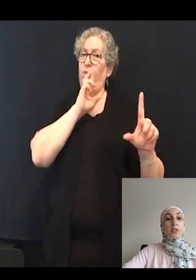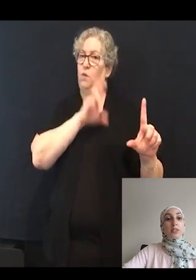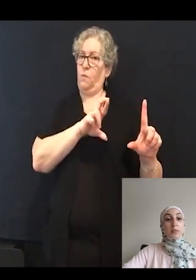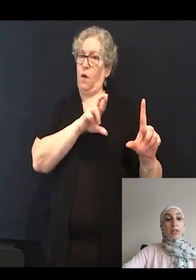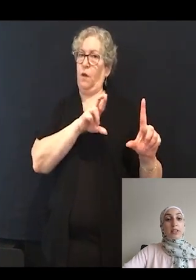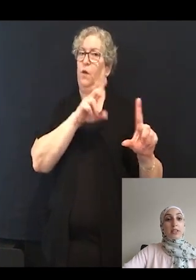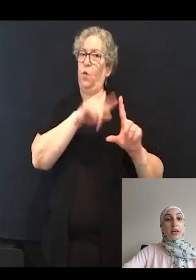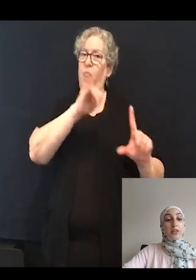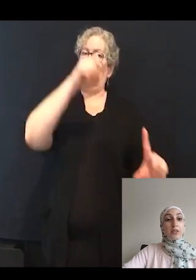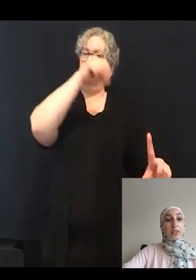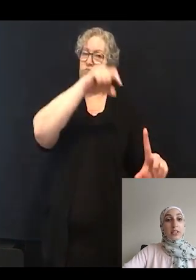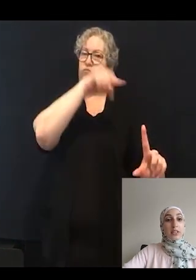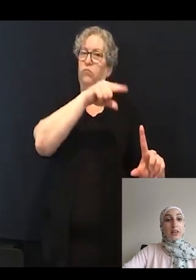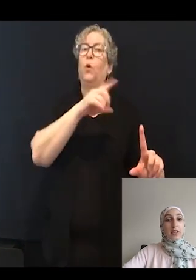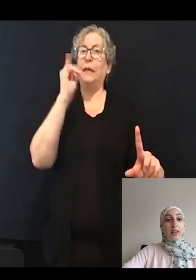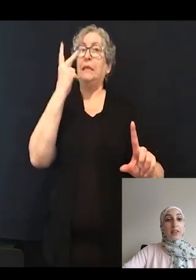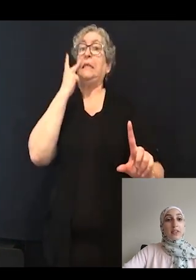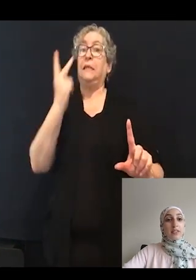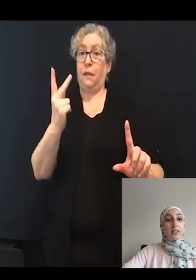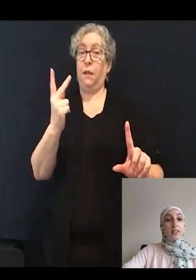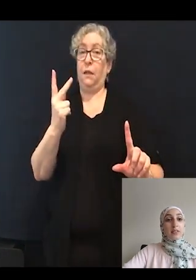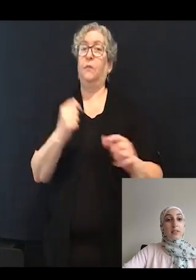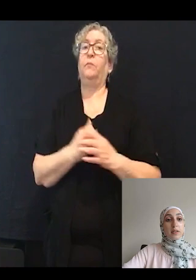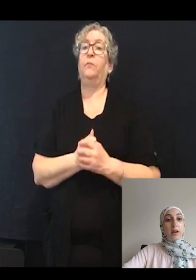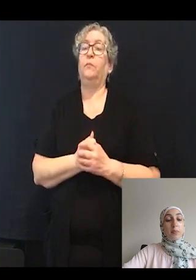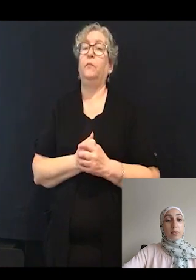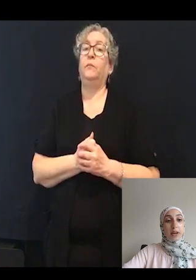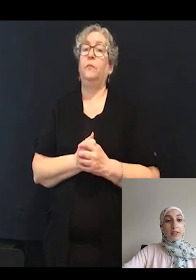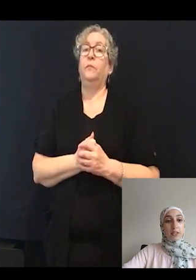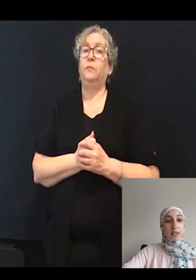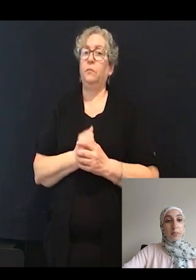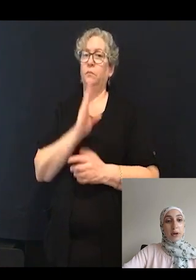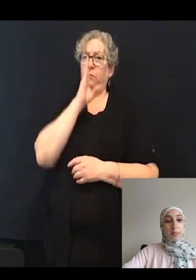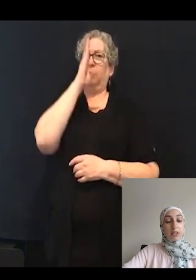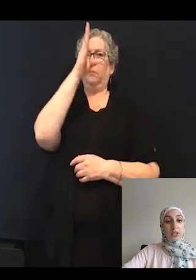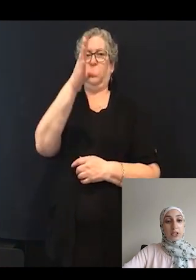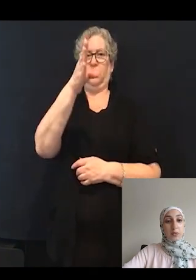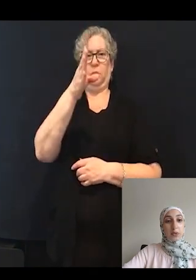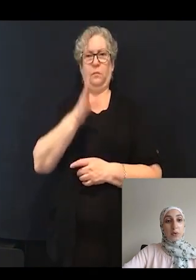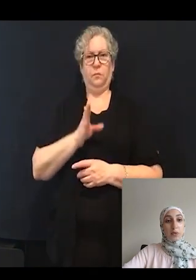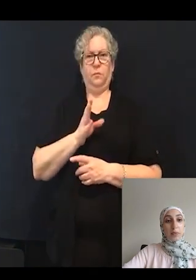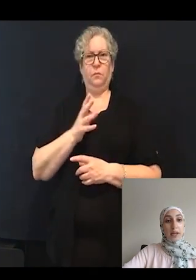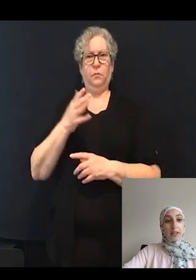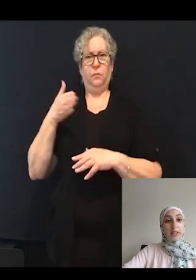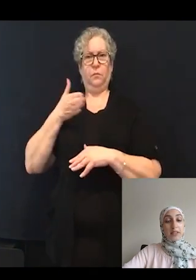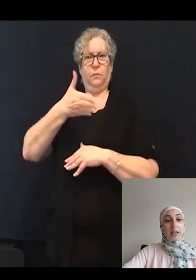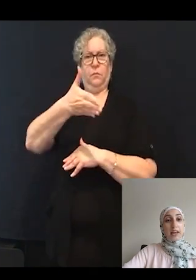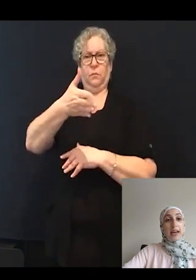And you'll see that it's upright in an upright position with normal balance, and it tends